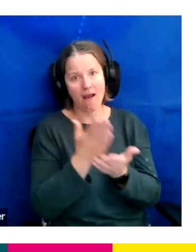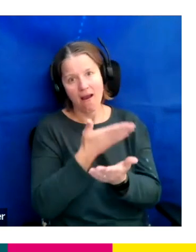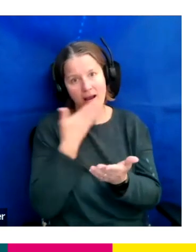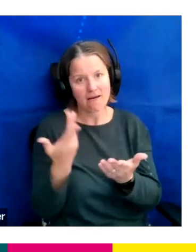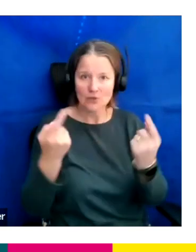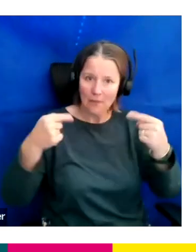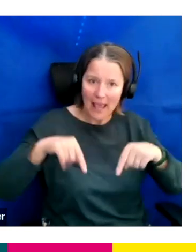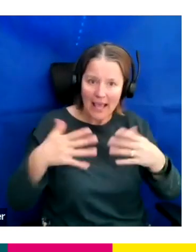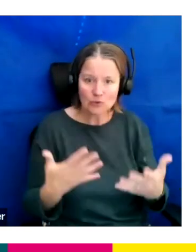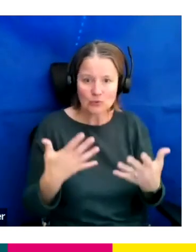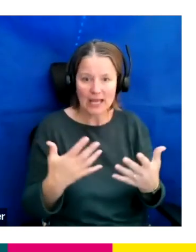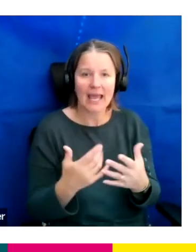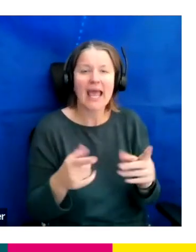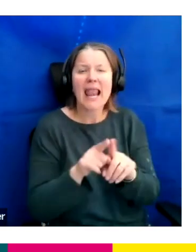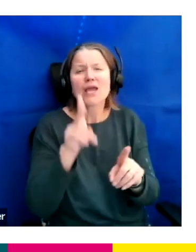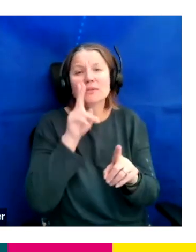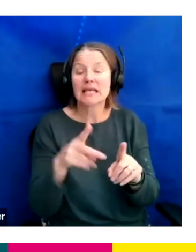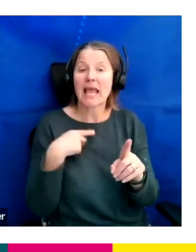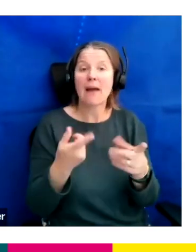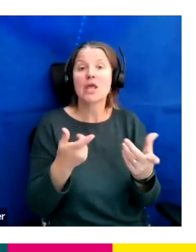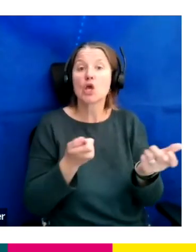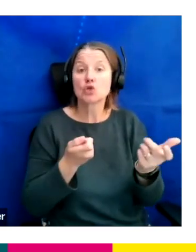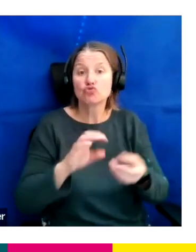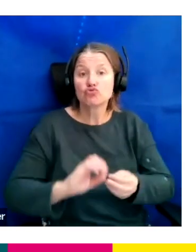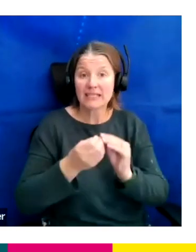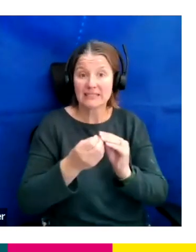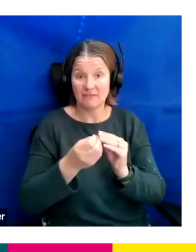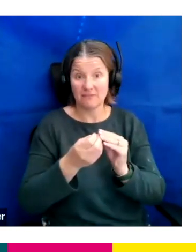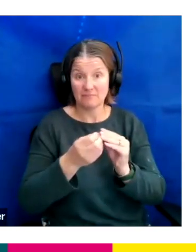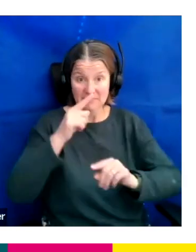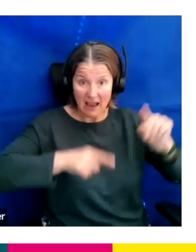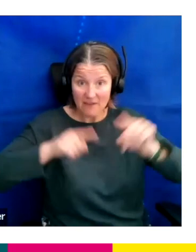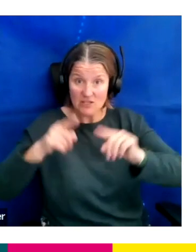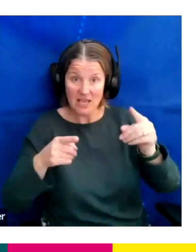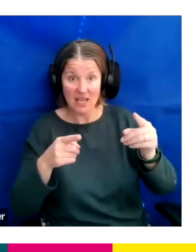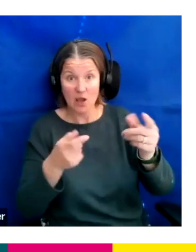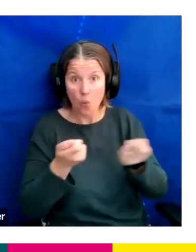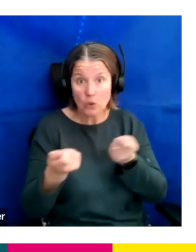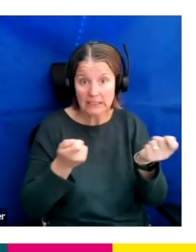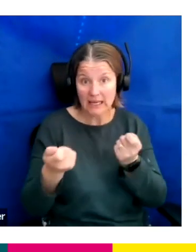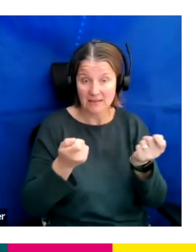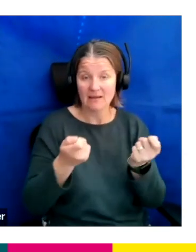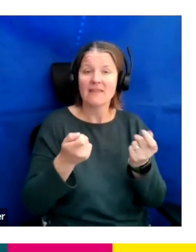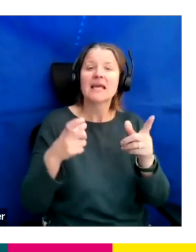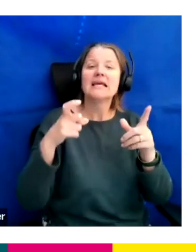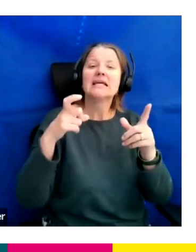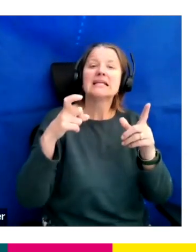So as you can see that I'm the creative diversity coordinator, so Sam and I work in the diversity and inclusion team here at ITV.